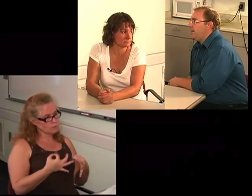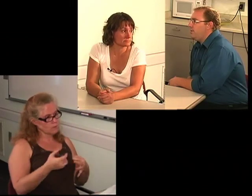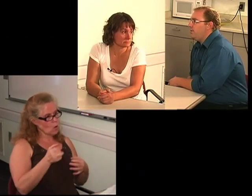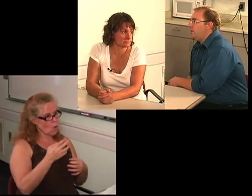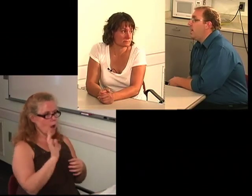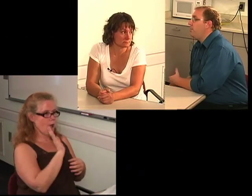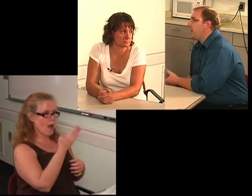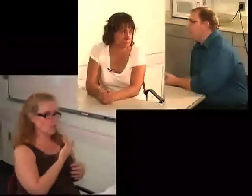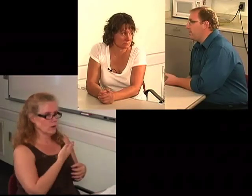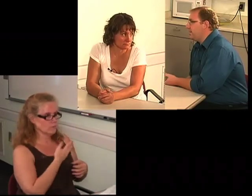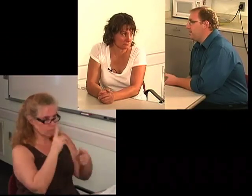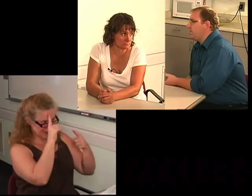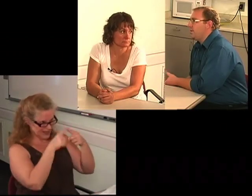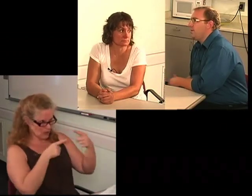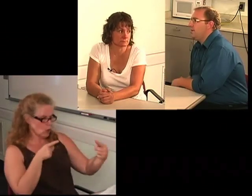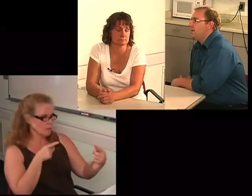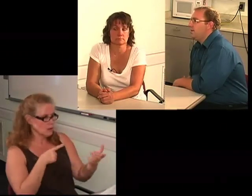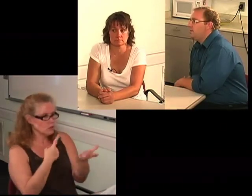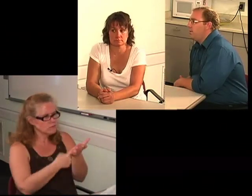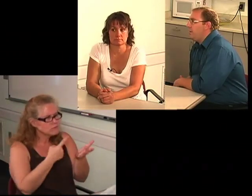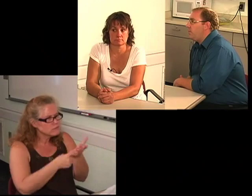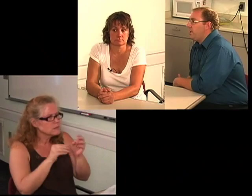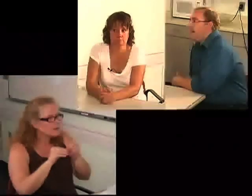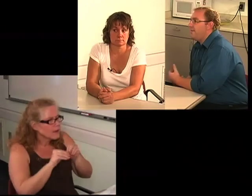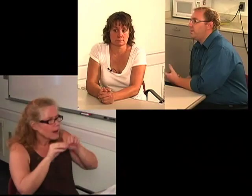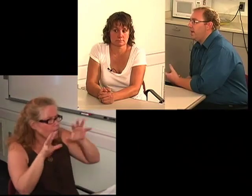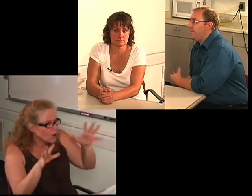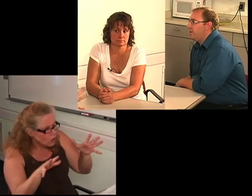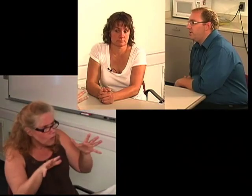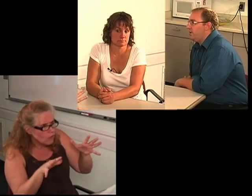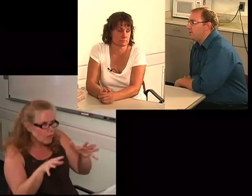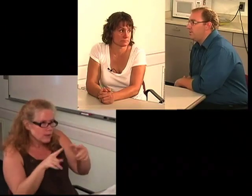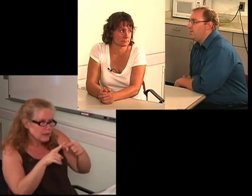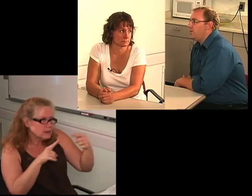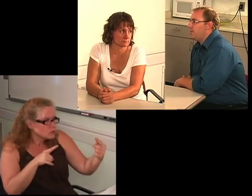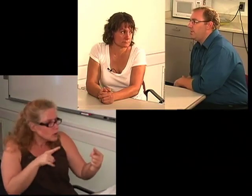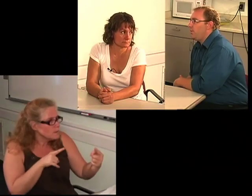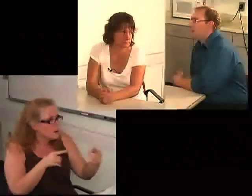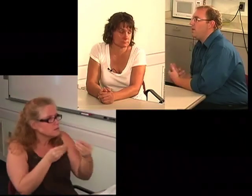and you can appeal the decision. So maybe we have some kind of a disagreement or something,